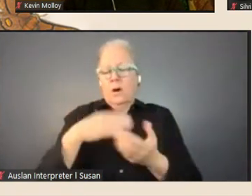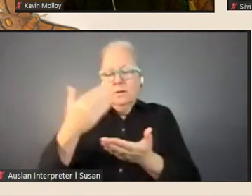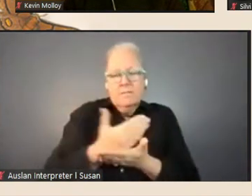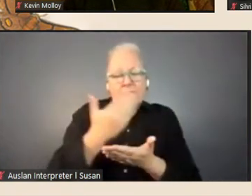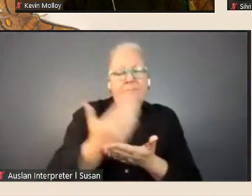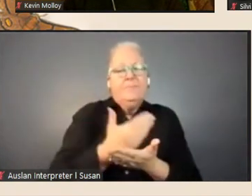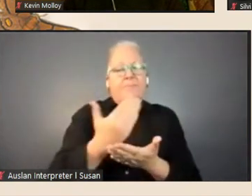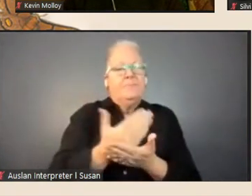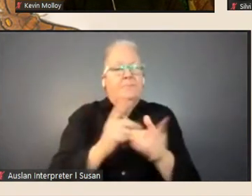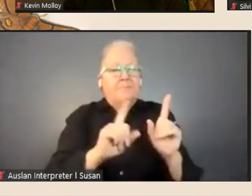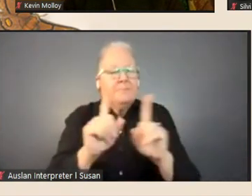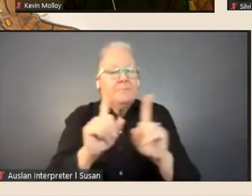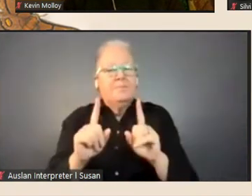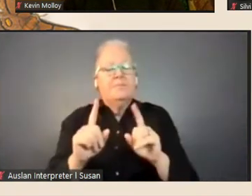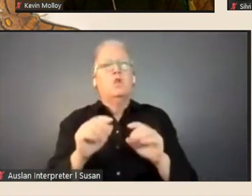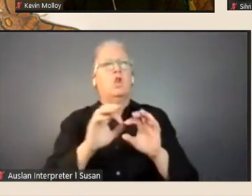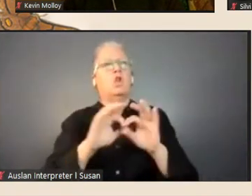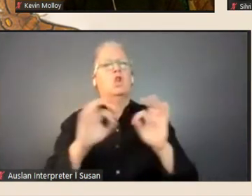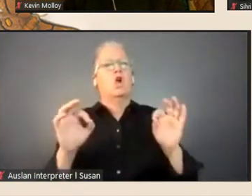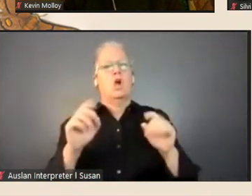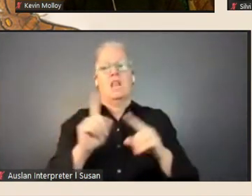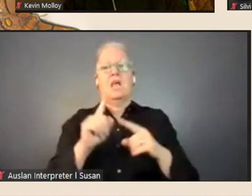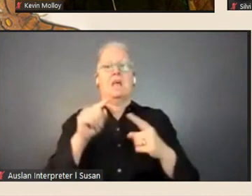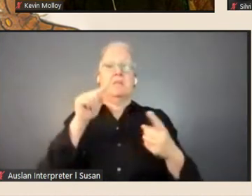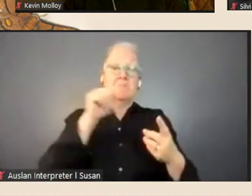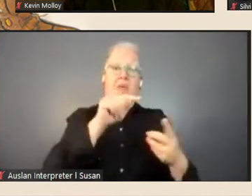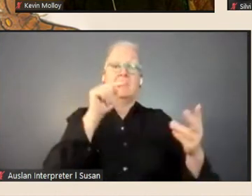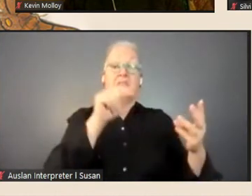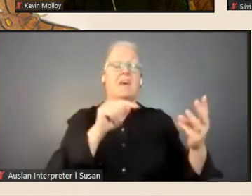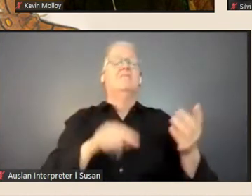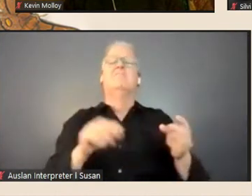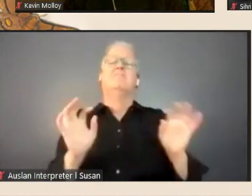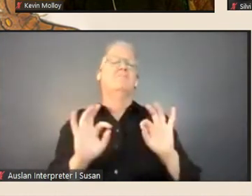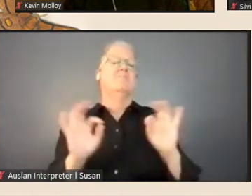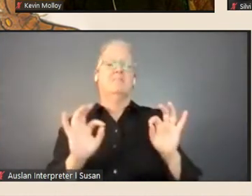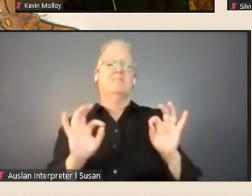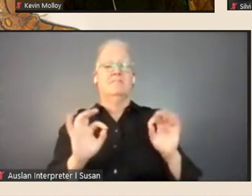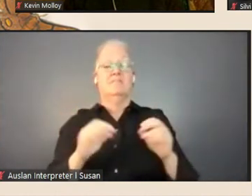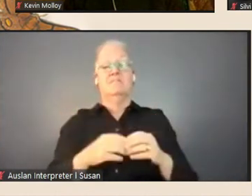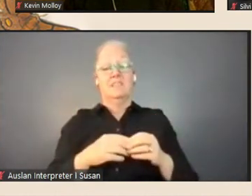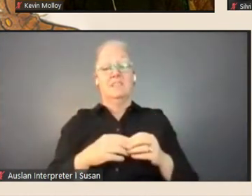sort of, hard and fast rule, there's certainly tremendous benefit to be gained from spending